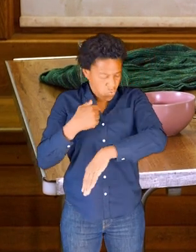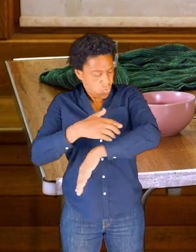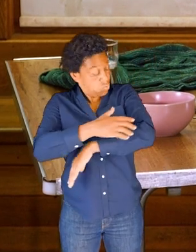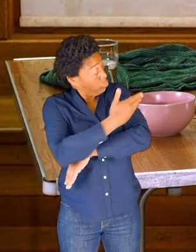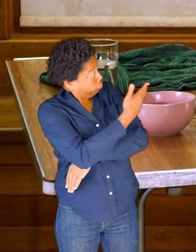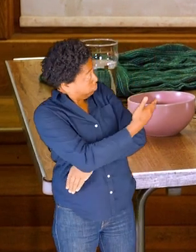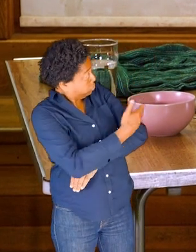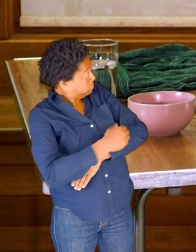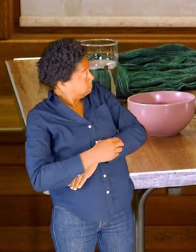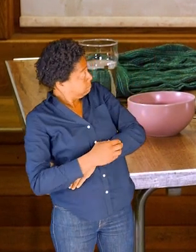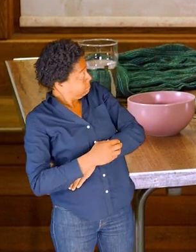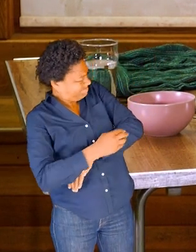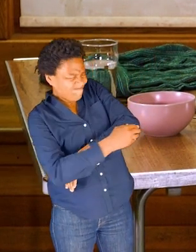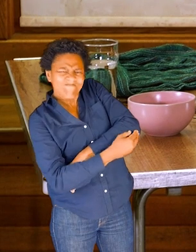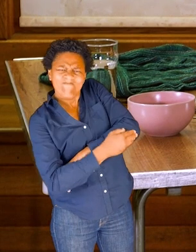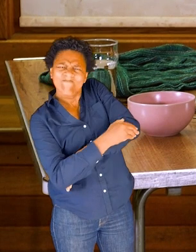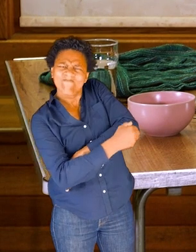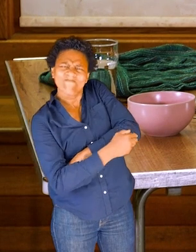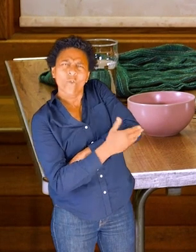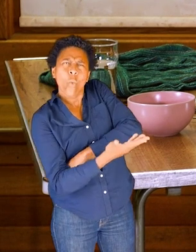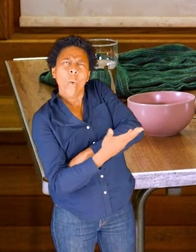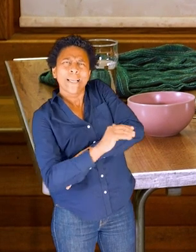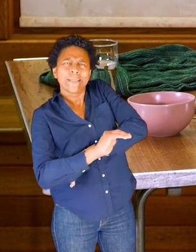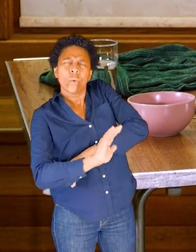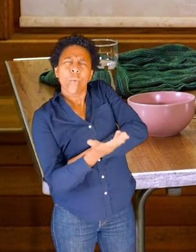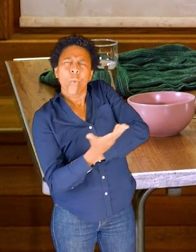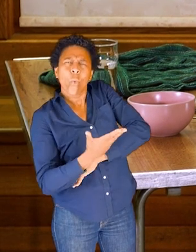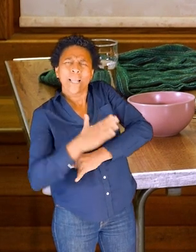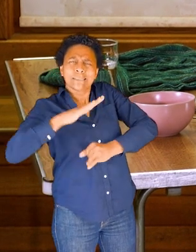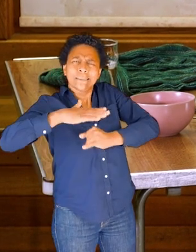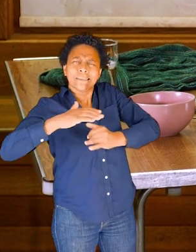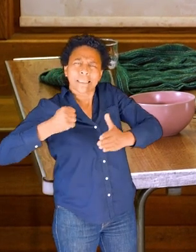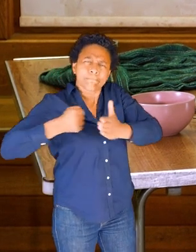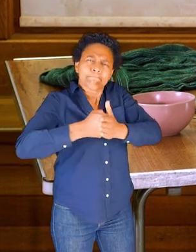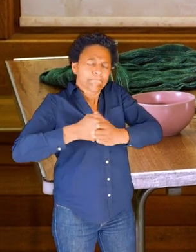So I'm trying to identify where the forearm meets the elbow.